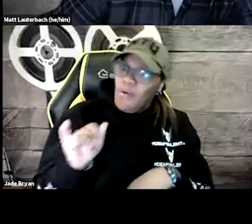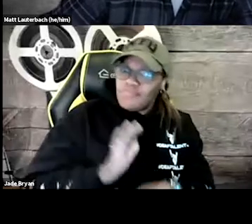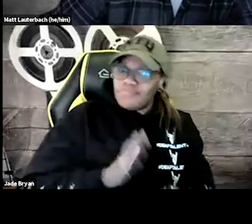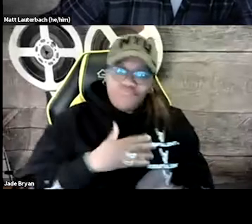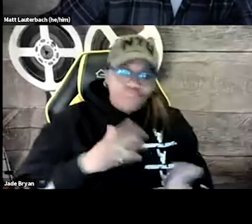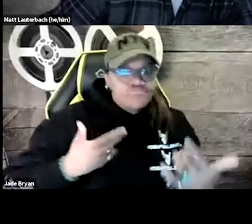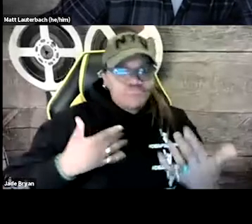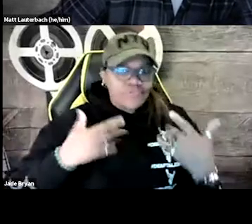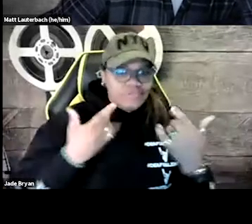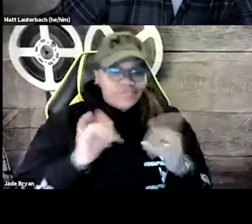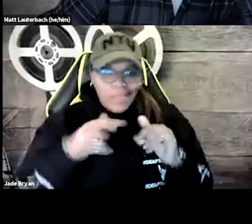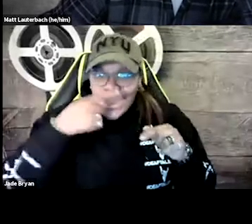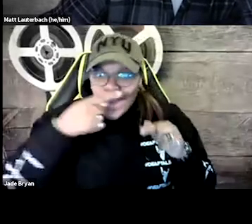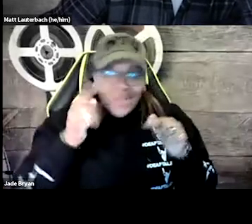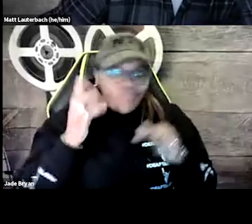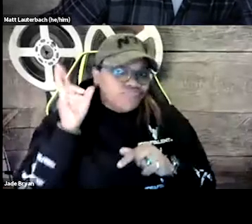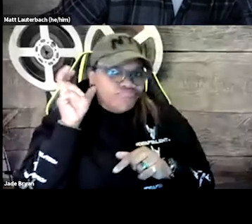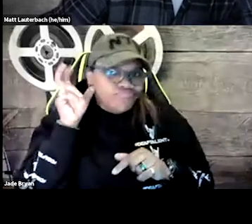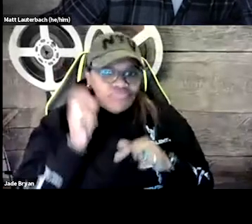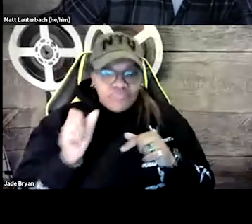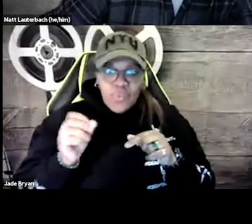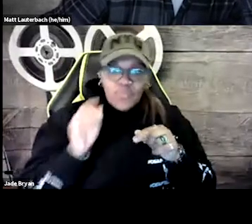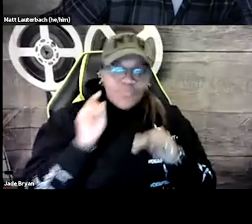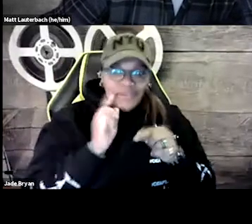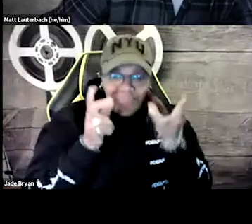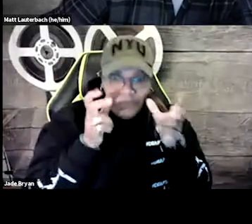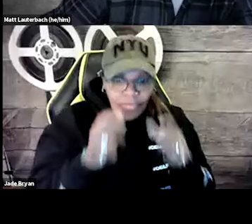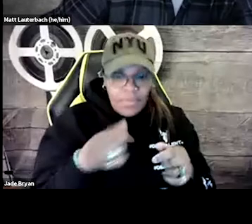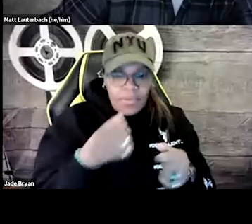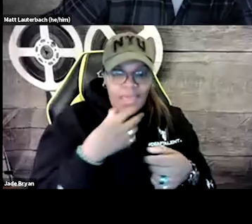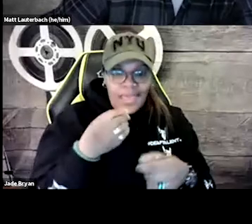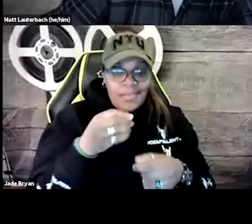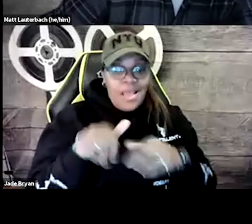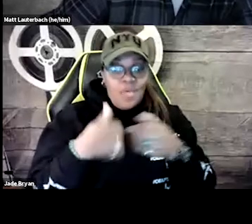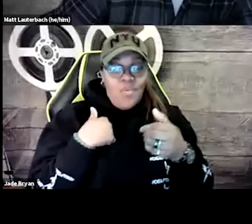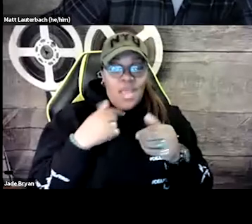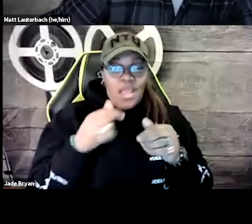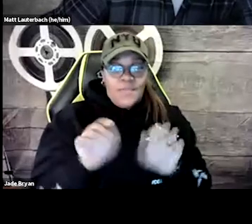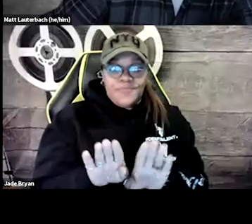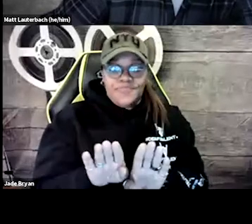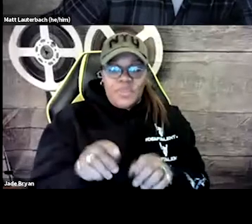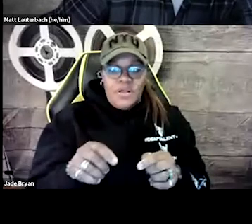Deaf people love music sometimes, and so they want to know what is being said in the song, just like a hearing person does.